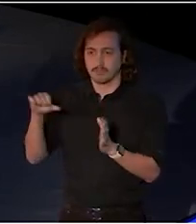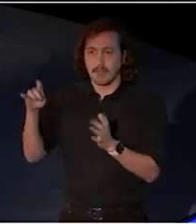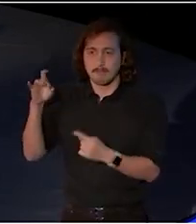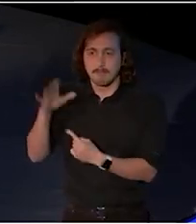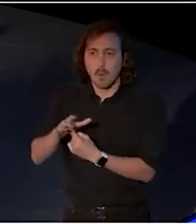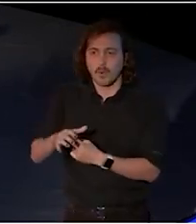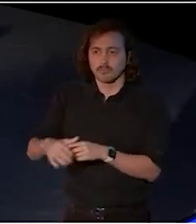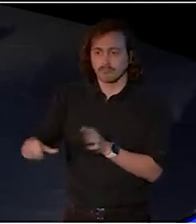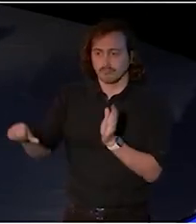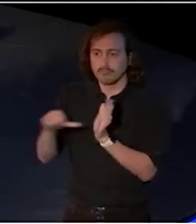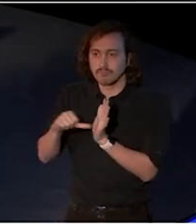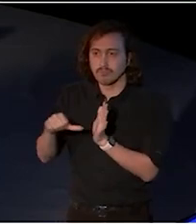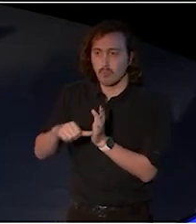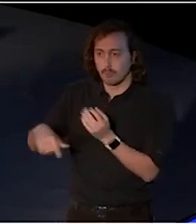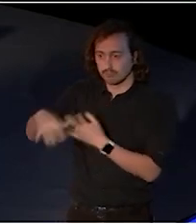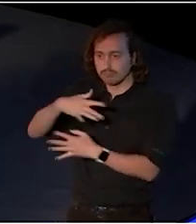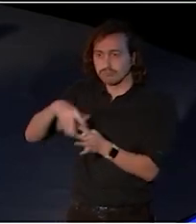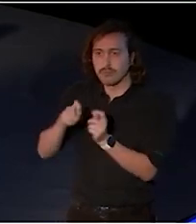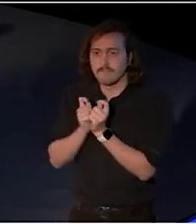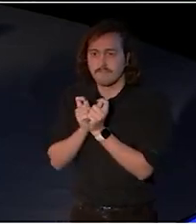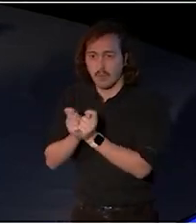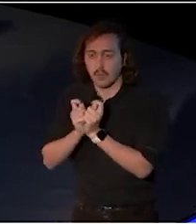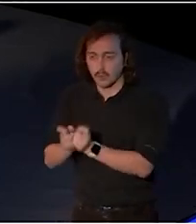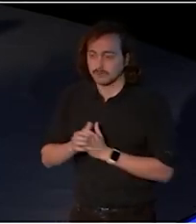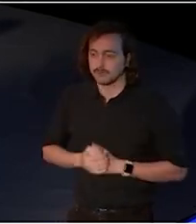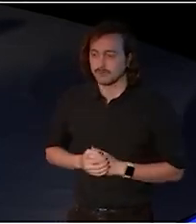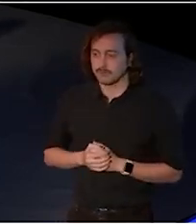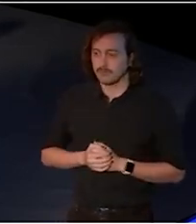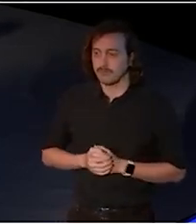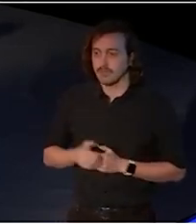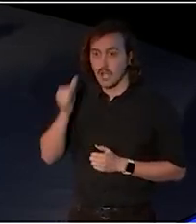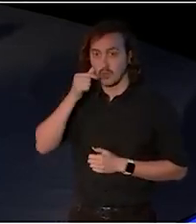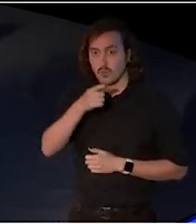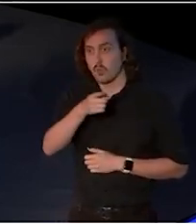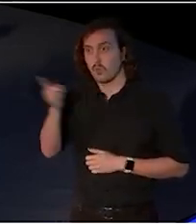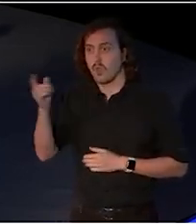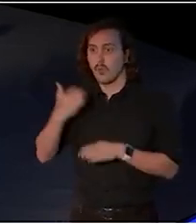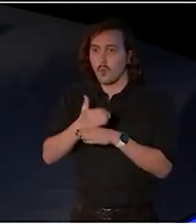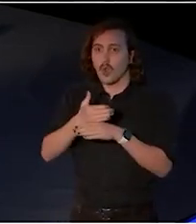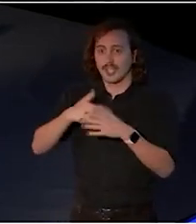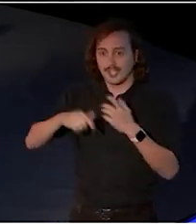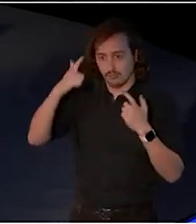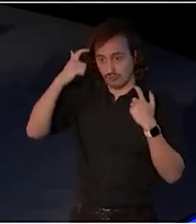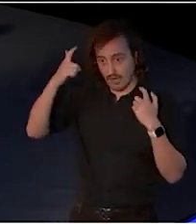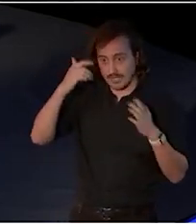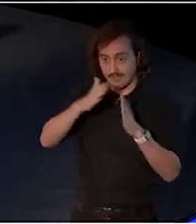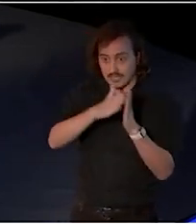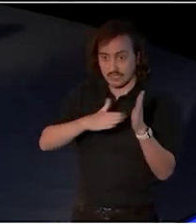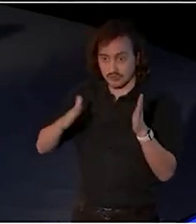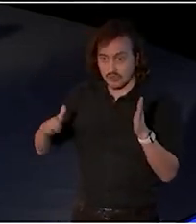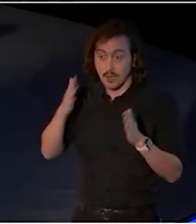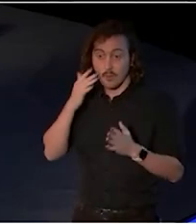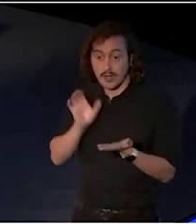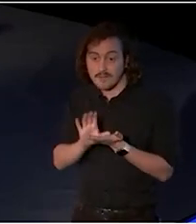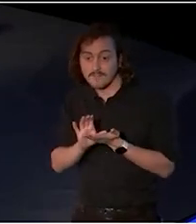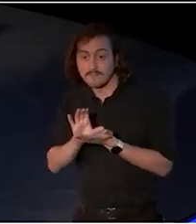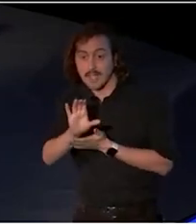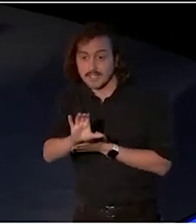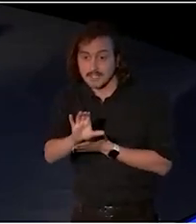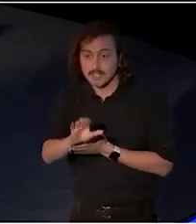As I think everyone who is part of the creative industries, who has worked in the creative industries, understands when you invest in creative skills and practice,